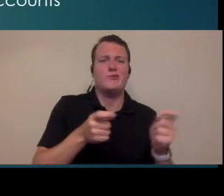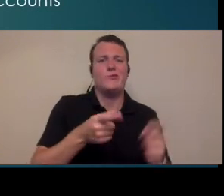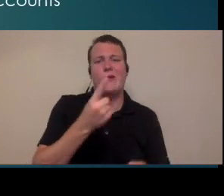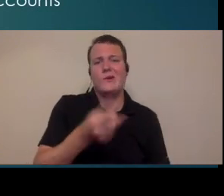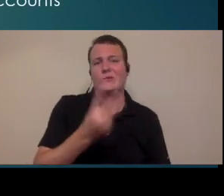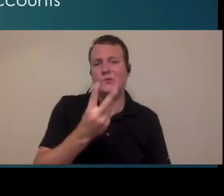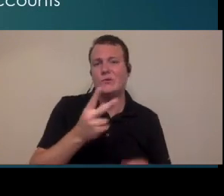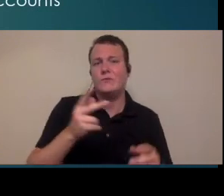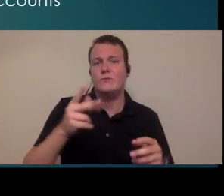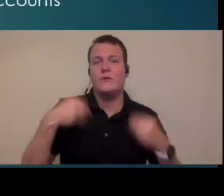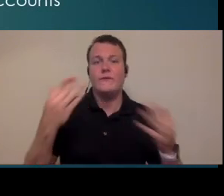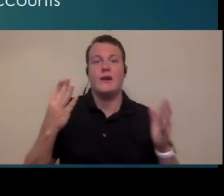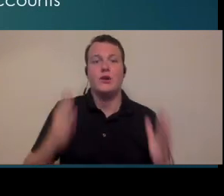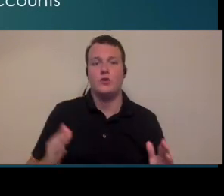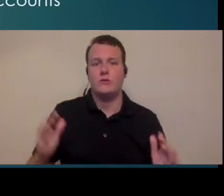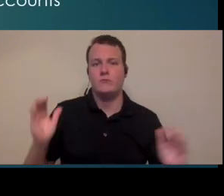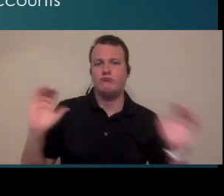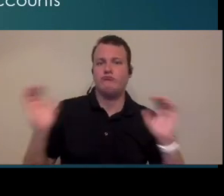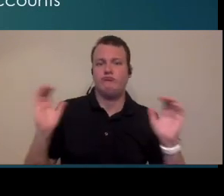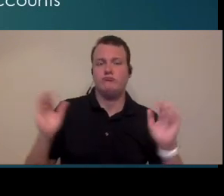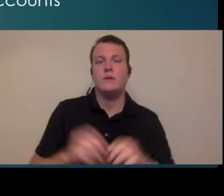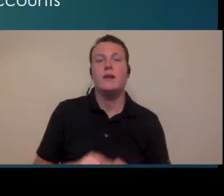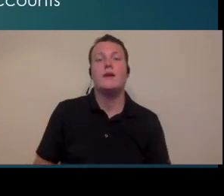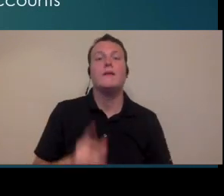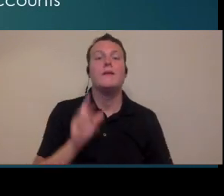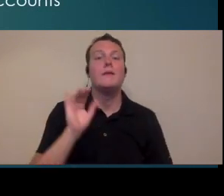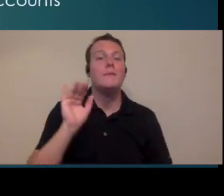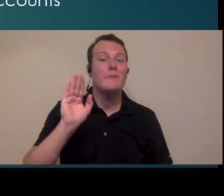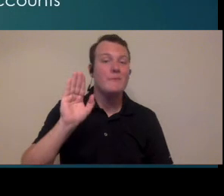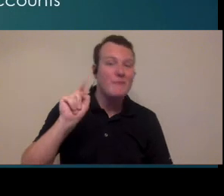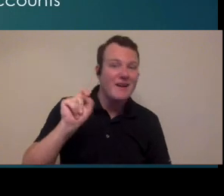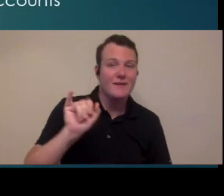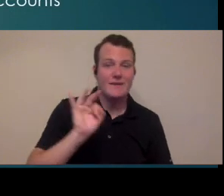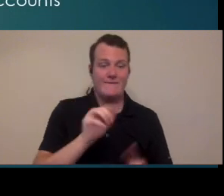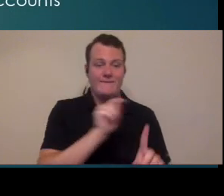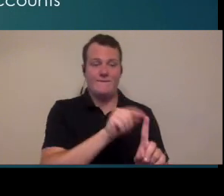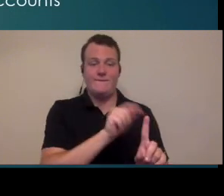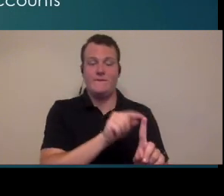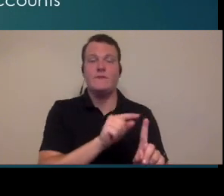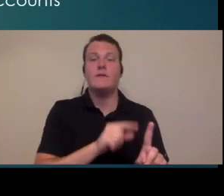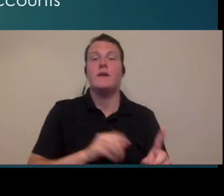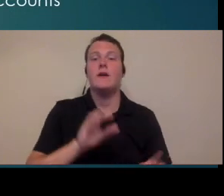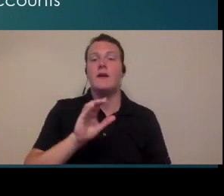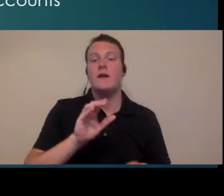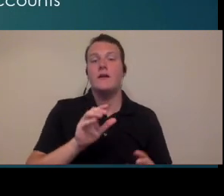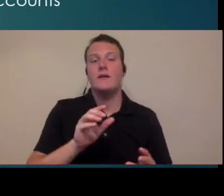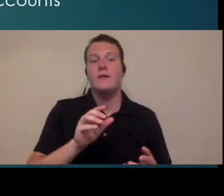provider however if that same person is also helping doing things like accounts